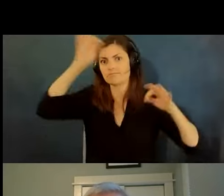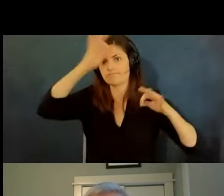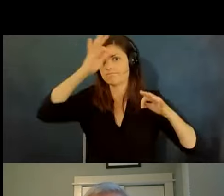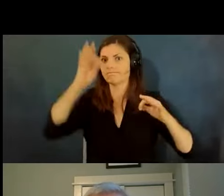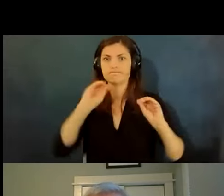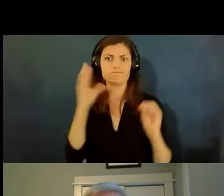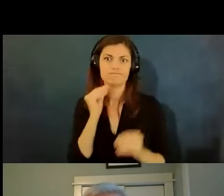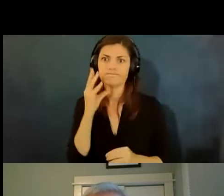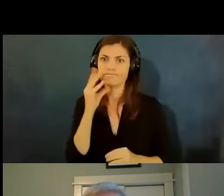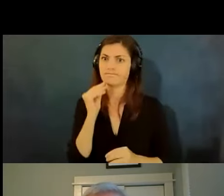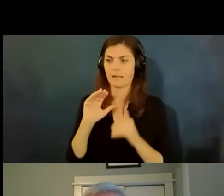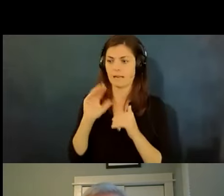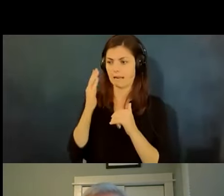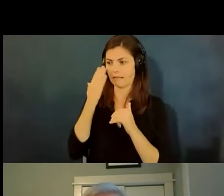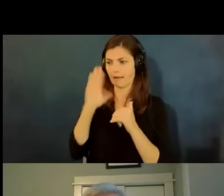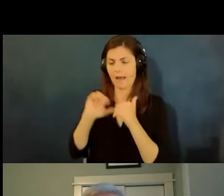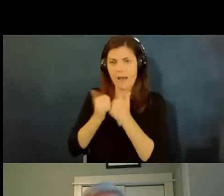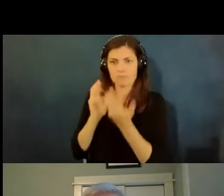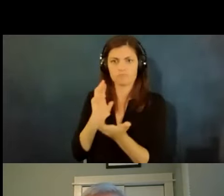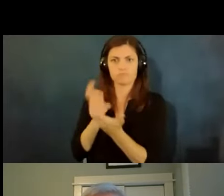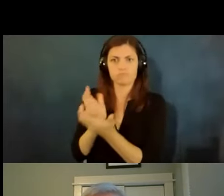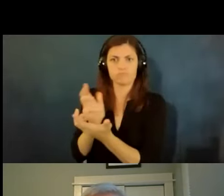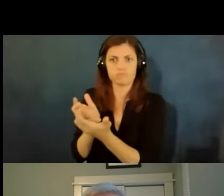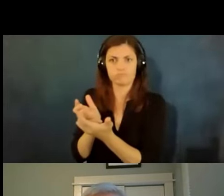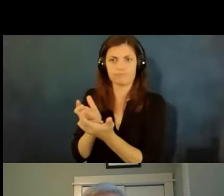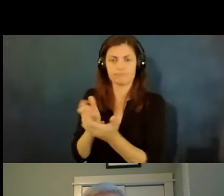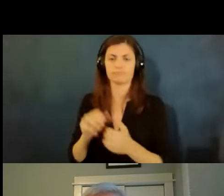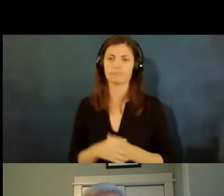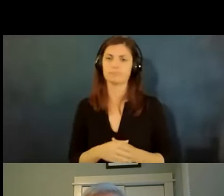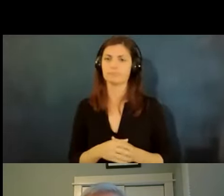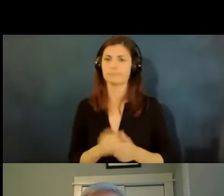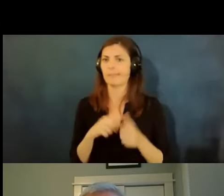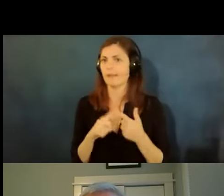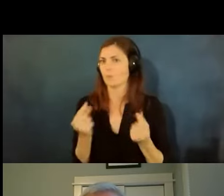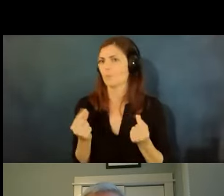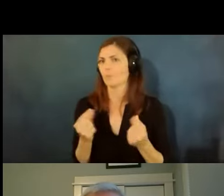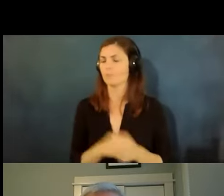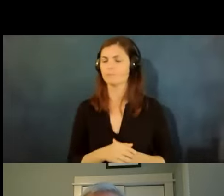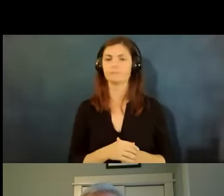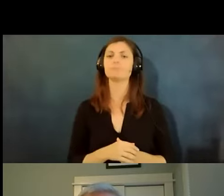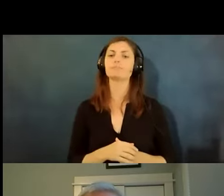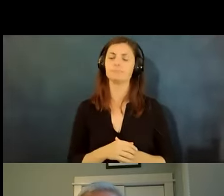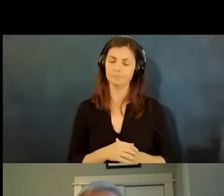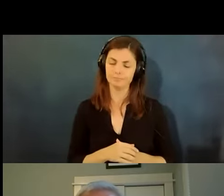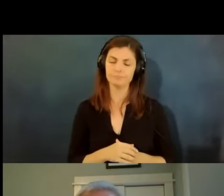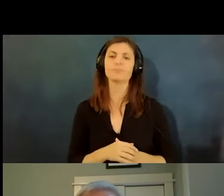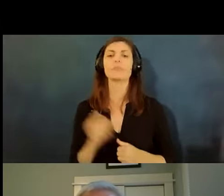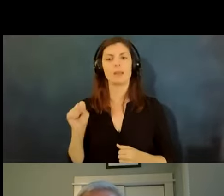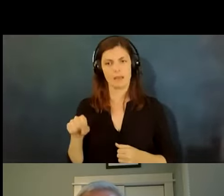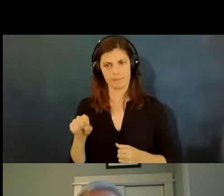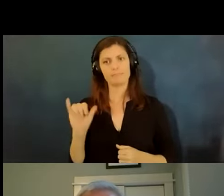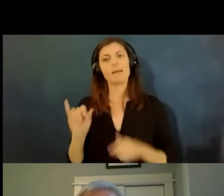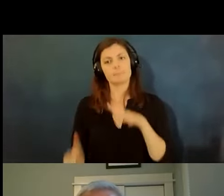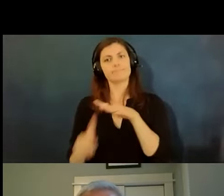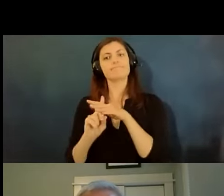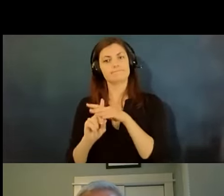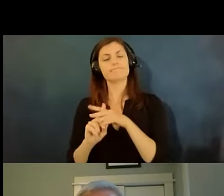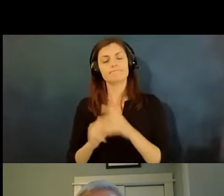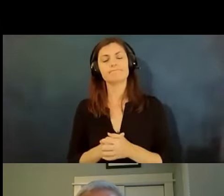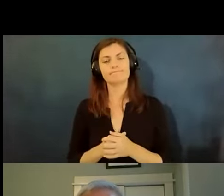with providing accommodations in the past what then yeah so this does come up and and the key